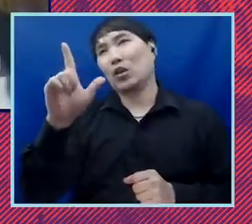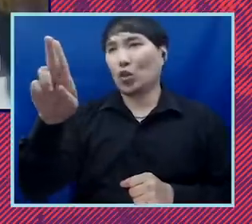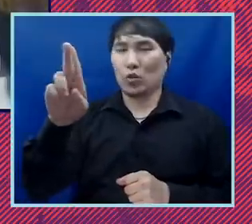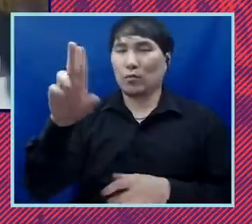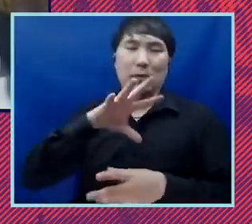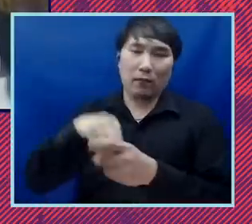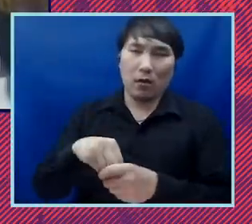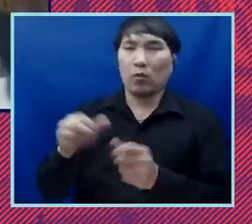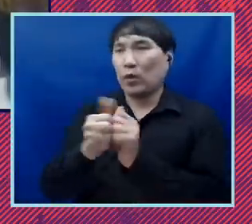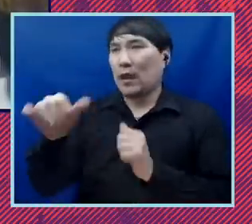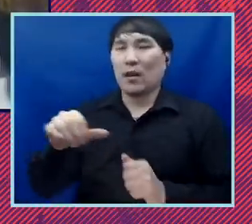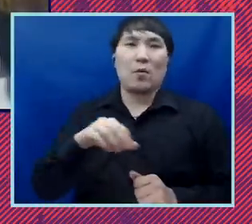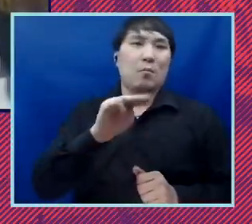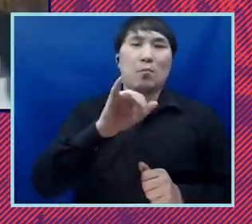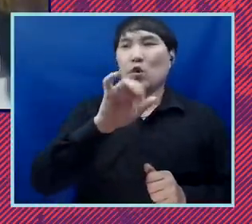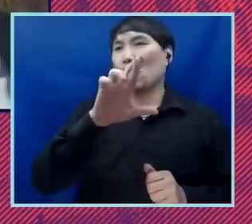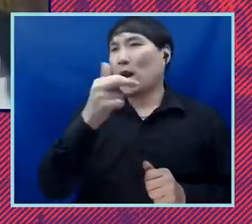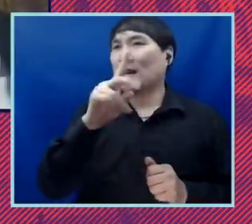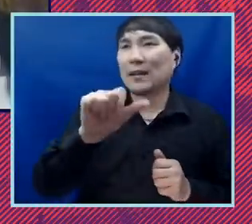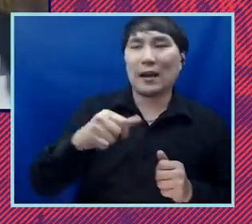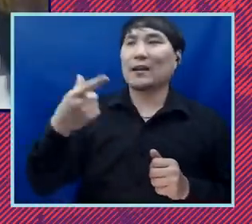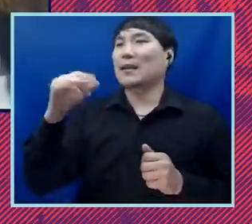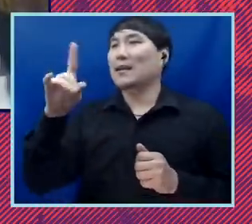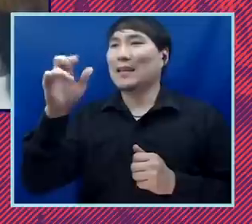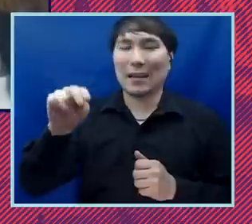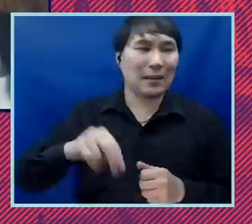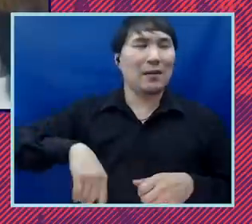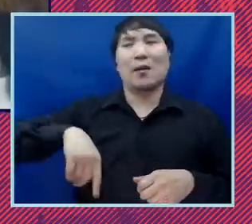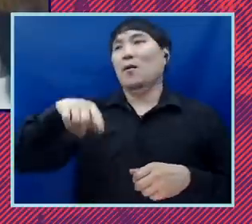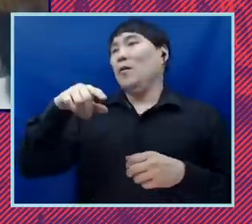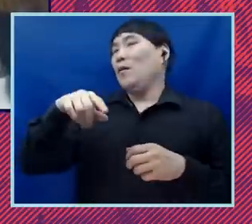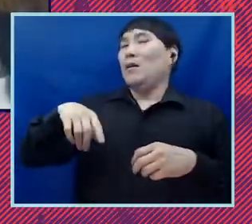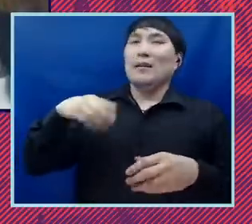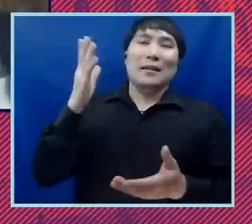was our case gideon was our case drop you know driving while black and brown can't stop and frisk